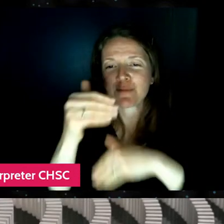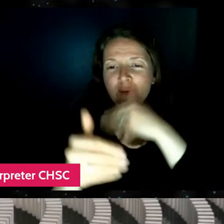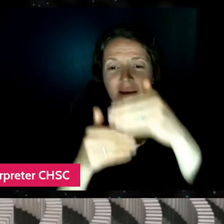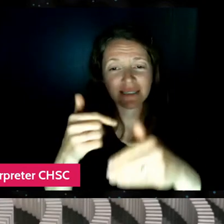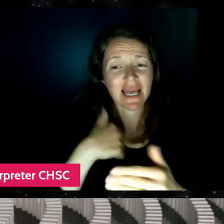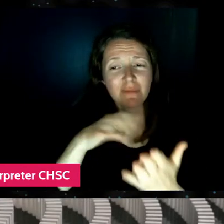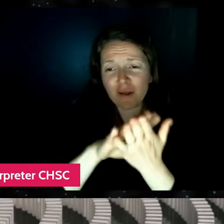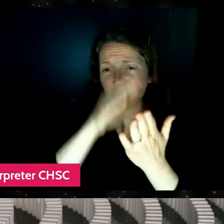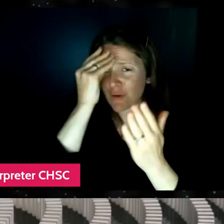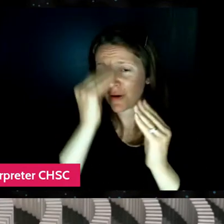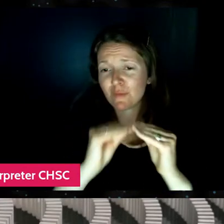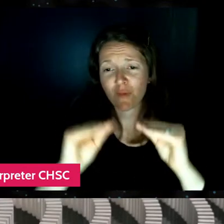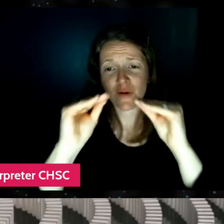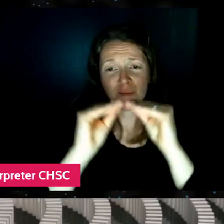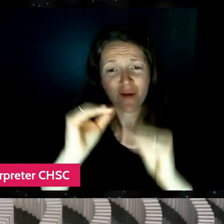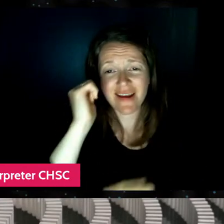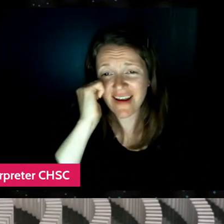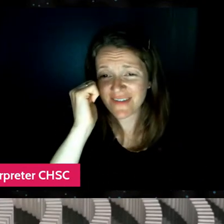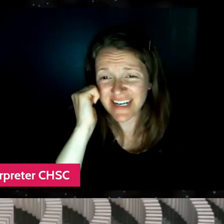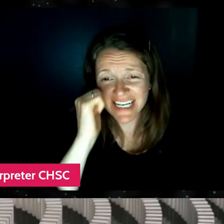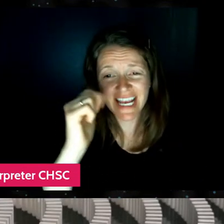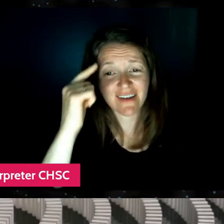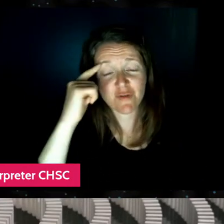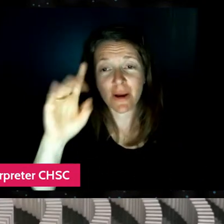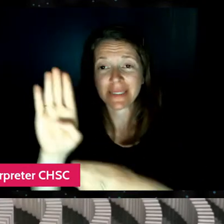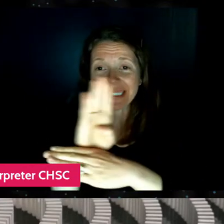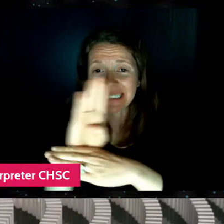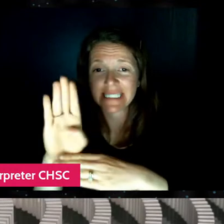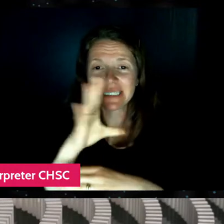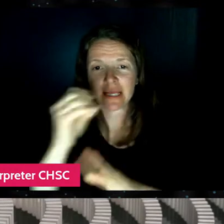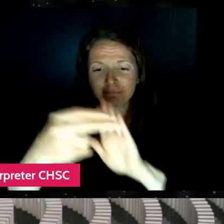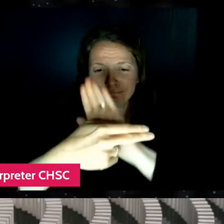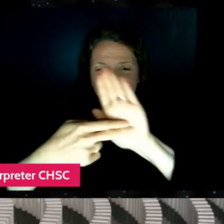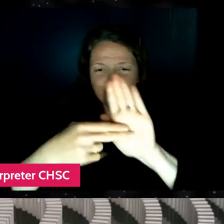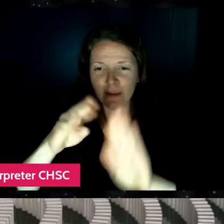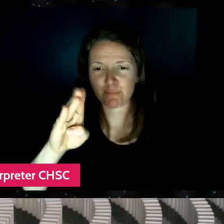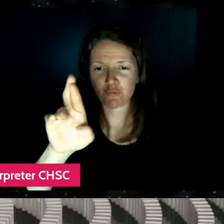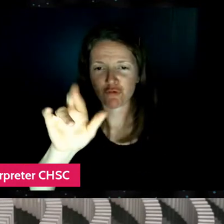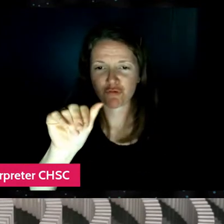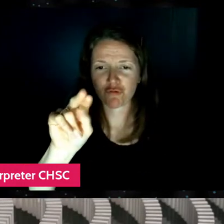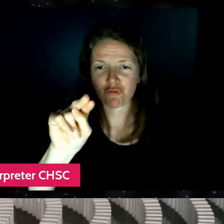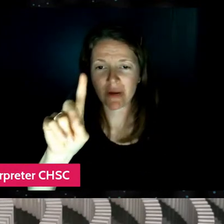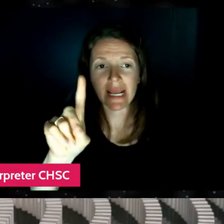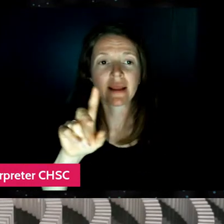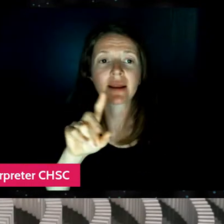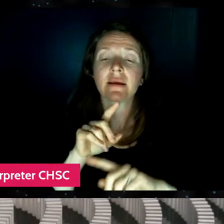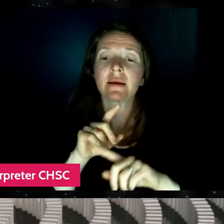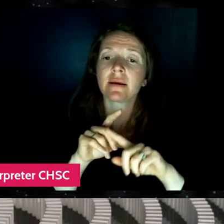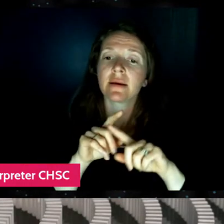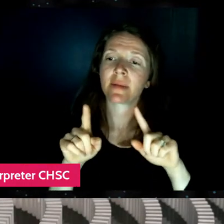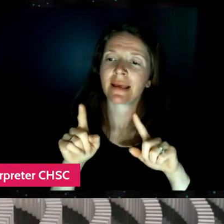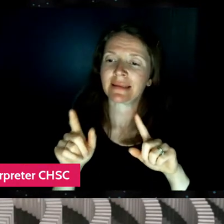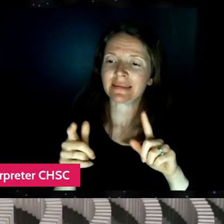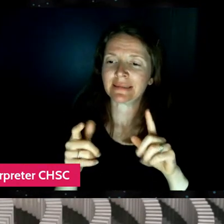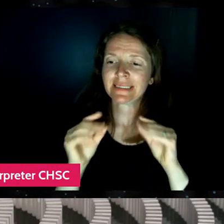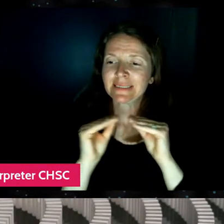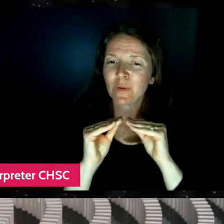in terms of the business and branding side. But I found that it's just more than what you make,